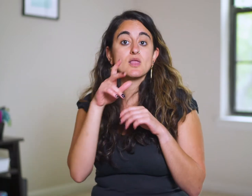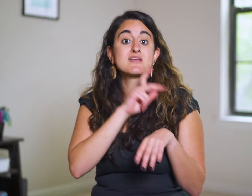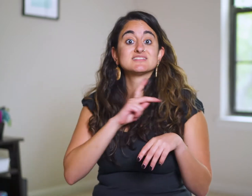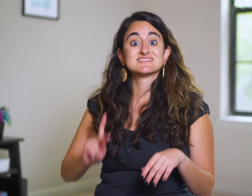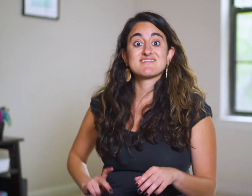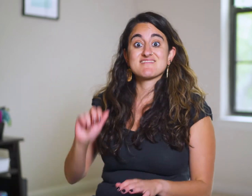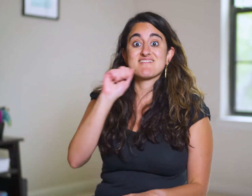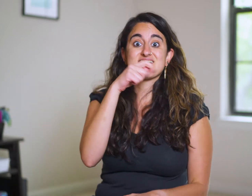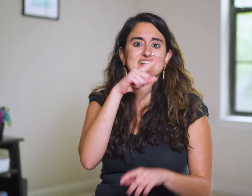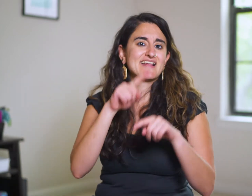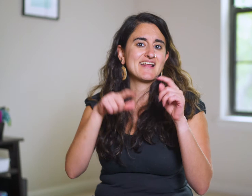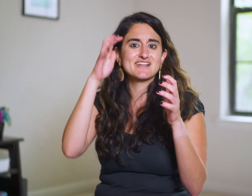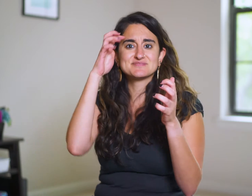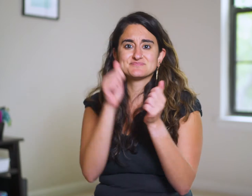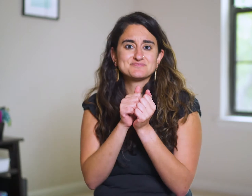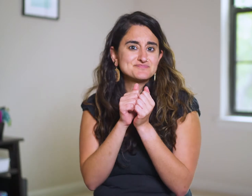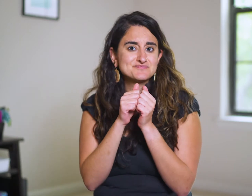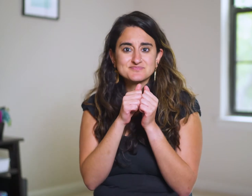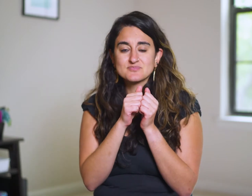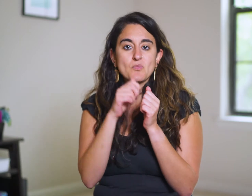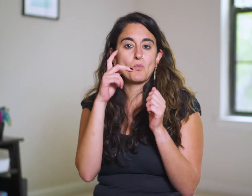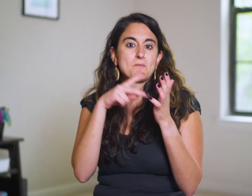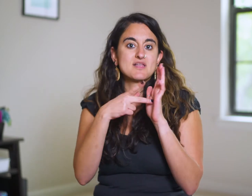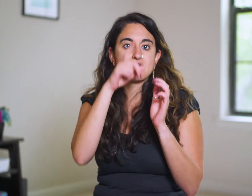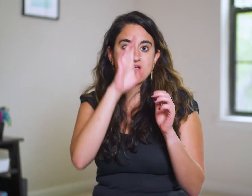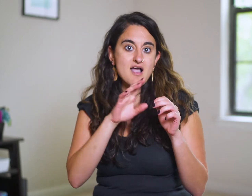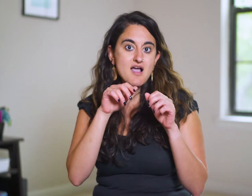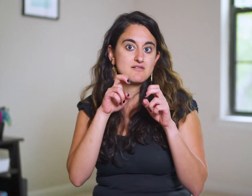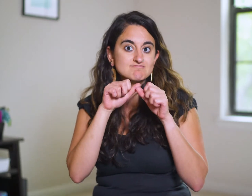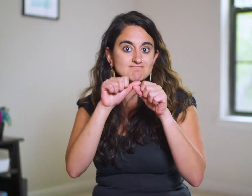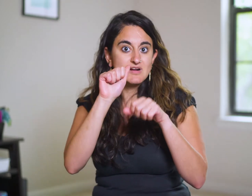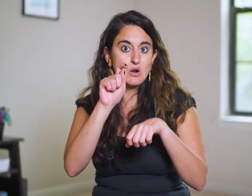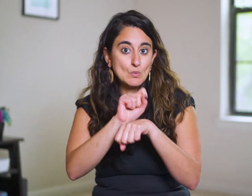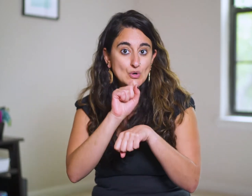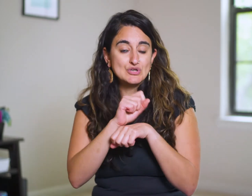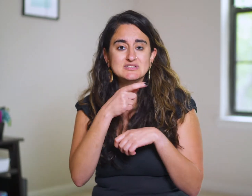Meanwhile, King A can’t fall asleep— which is God’s providence at work.